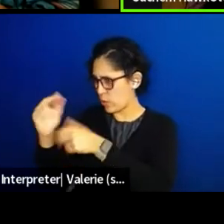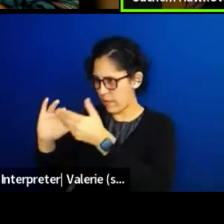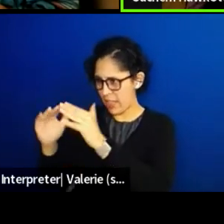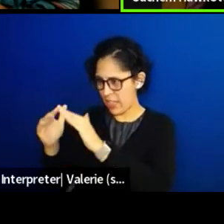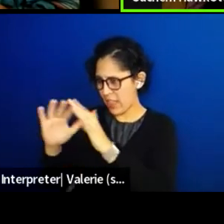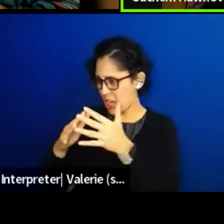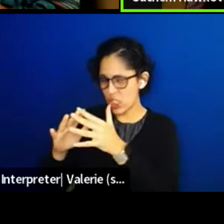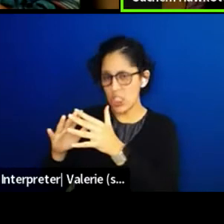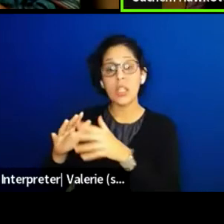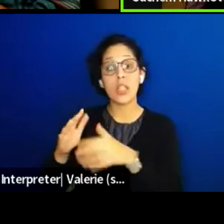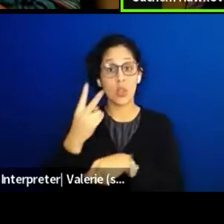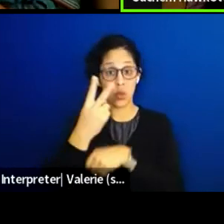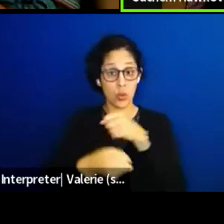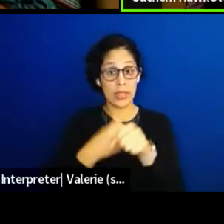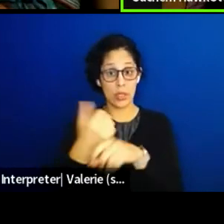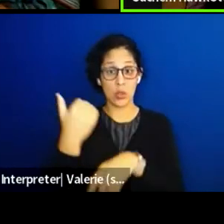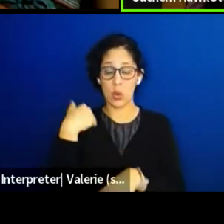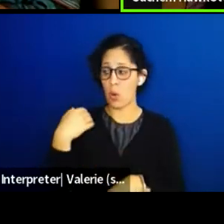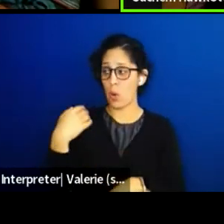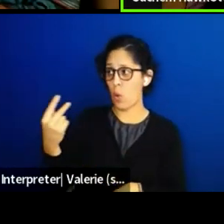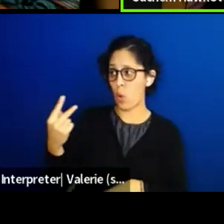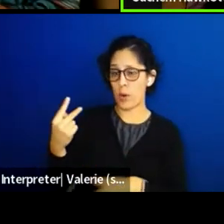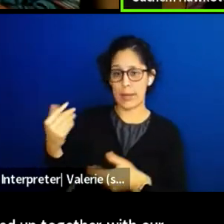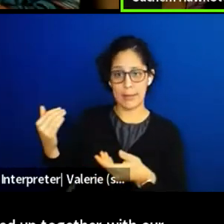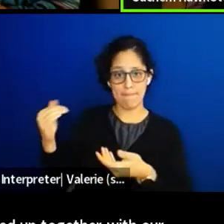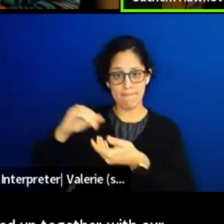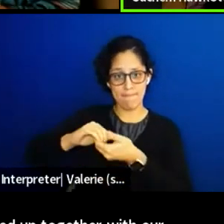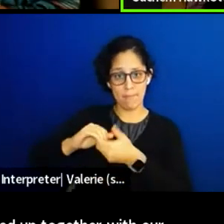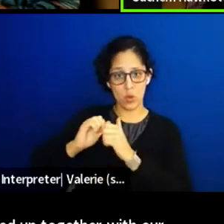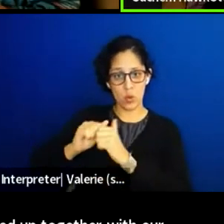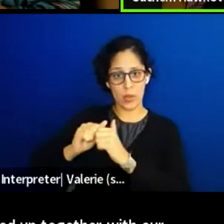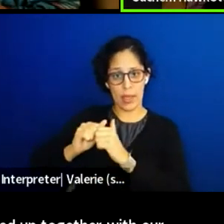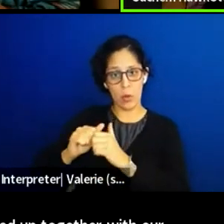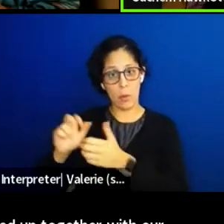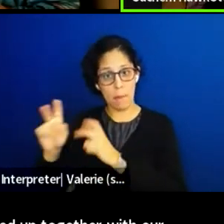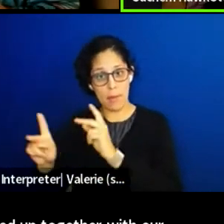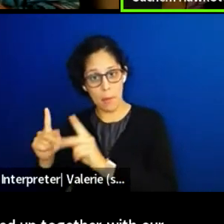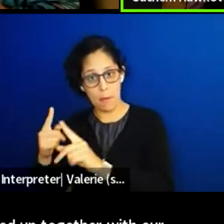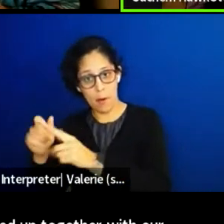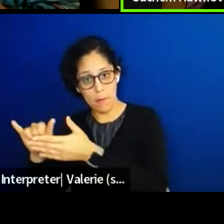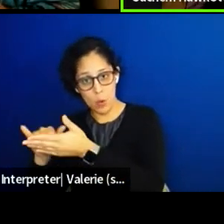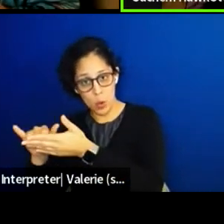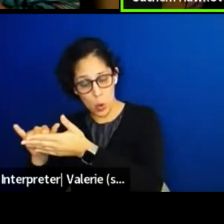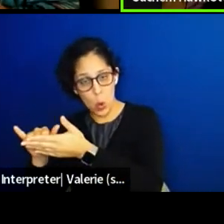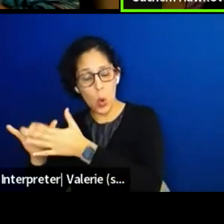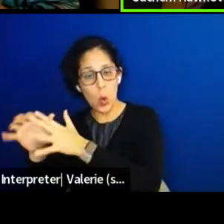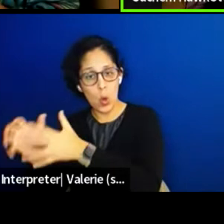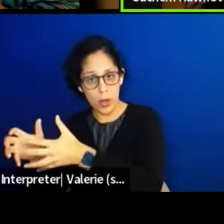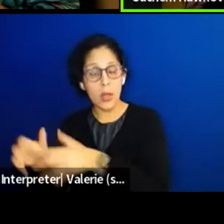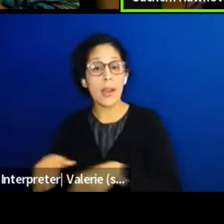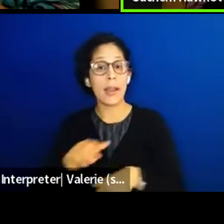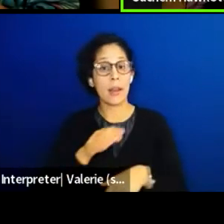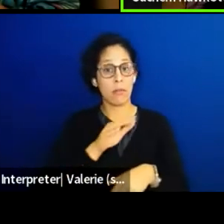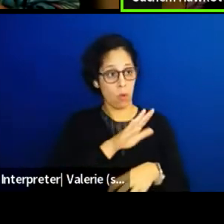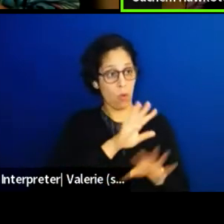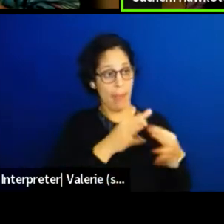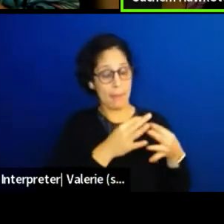we partnered up together with our people in New York and with our family and now we have a village